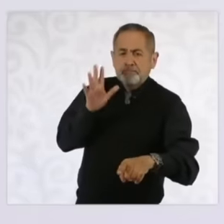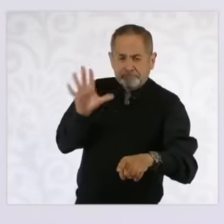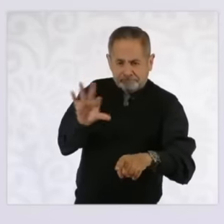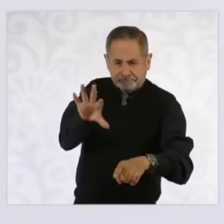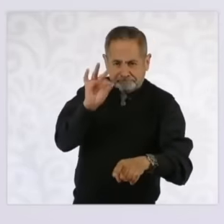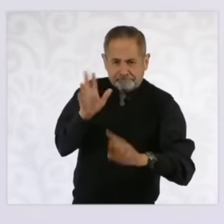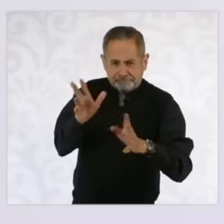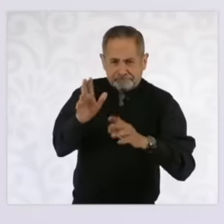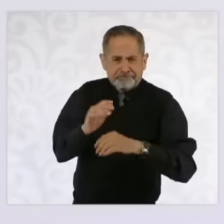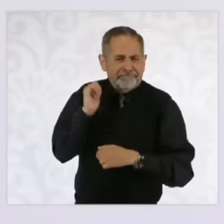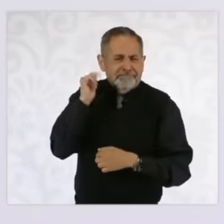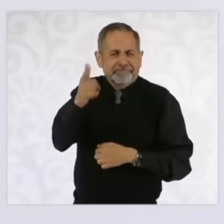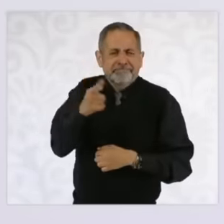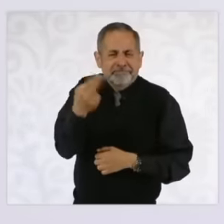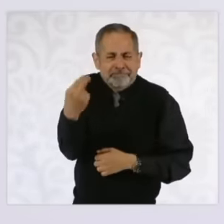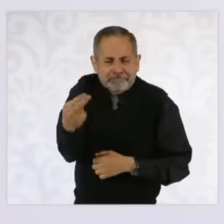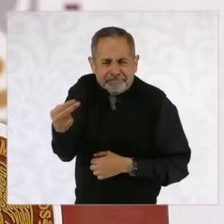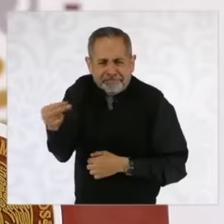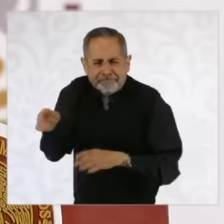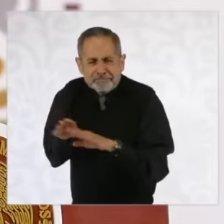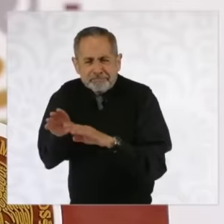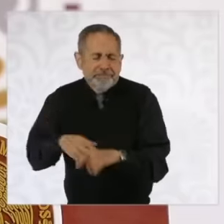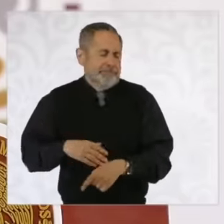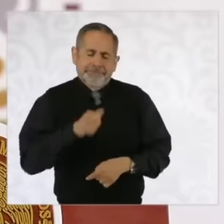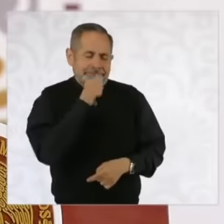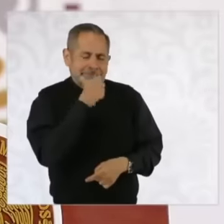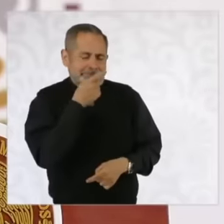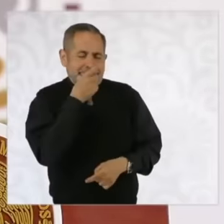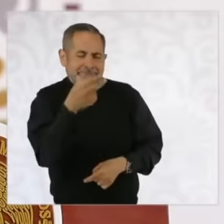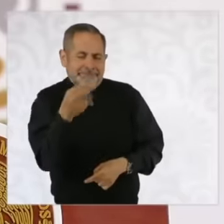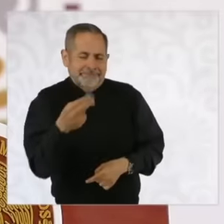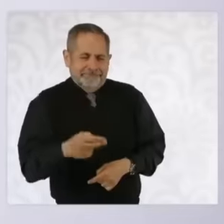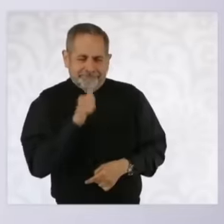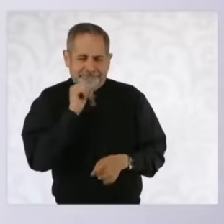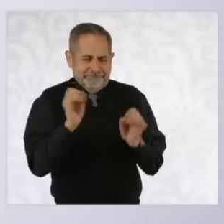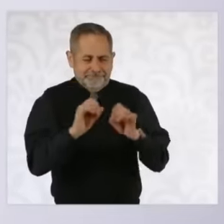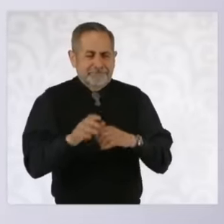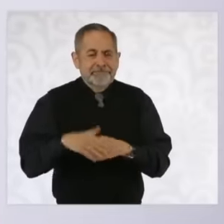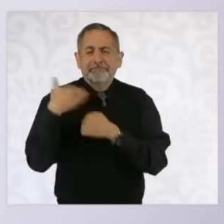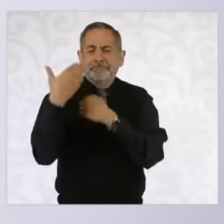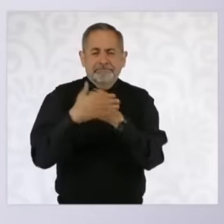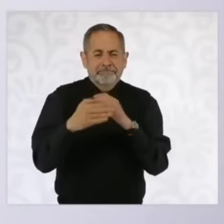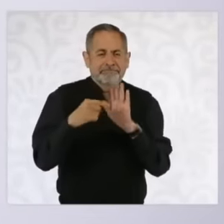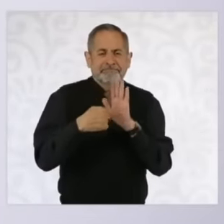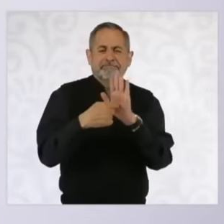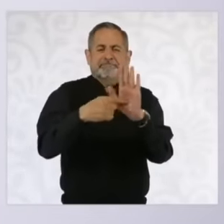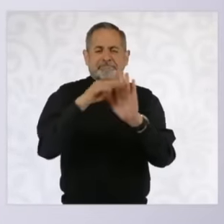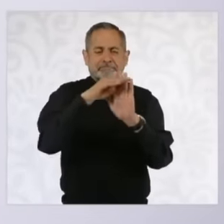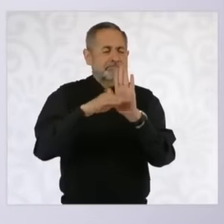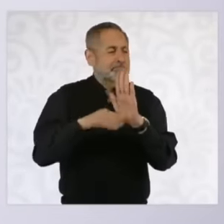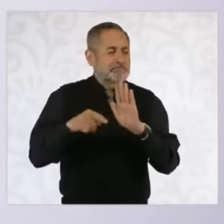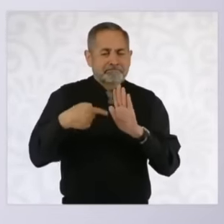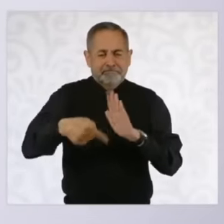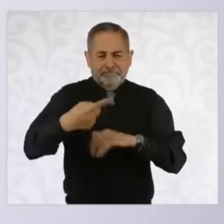You can tell us some names. Not yet, I'm going to present it this week. Remember